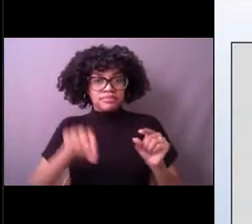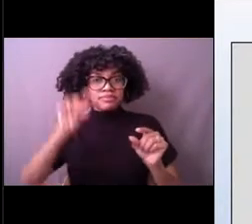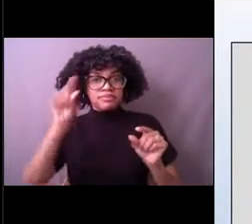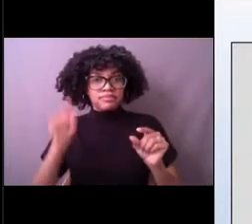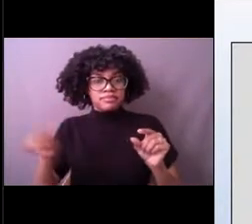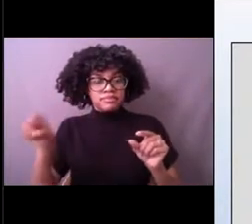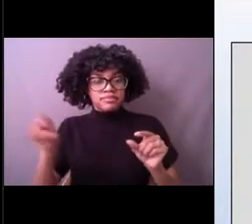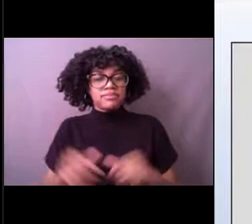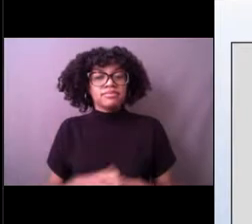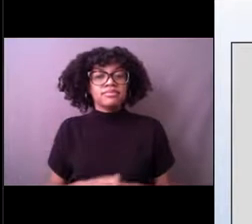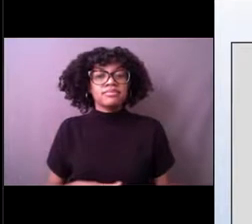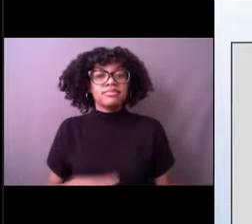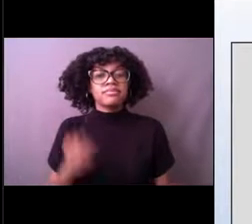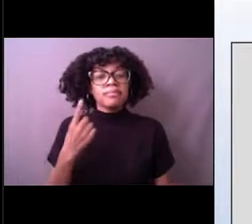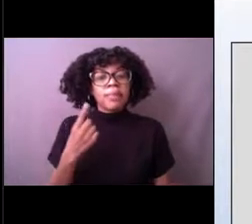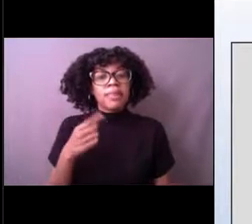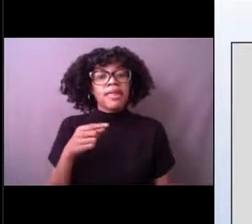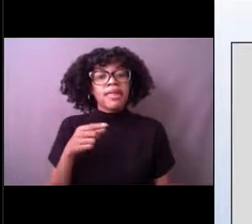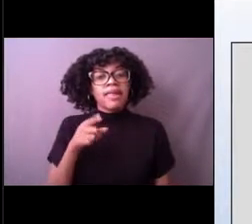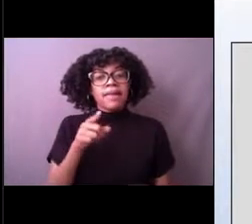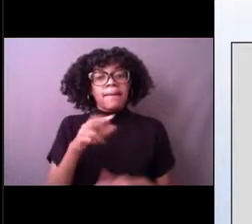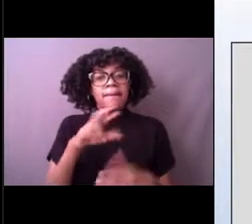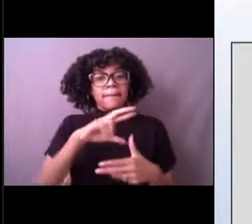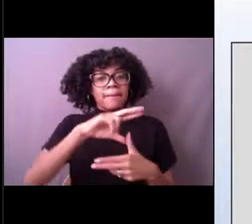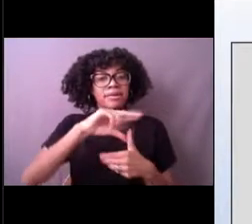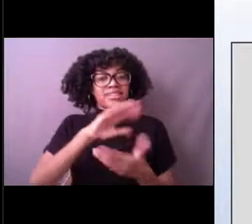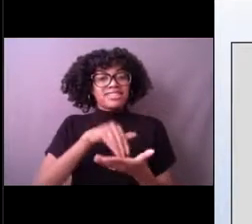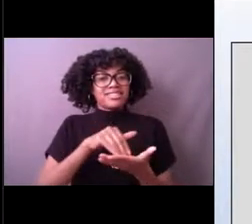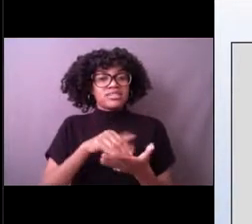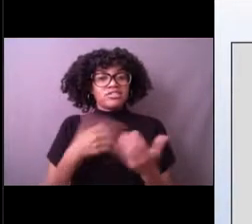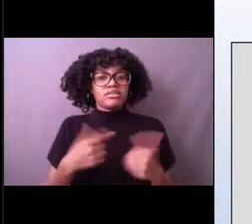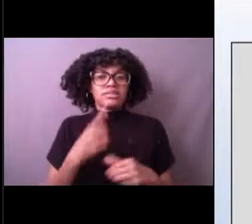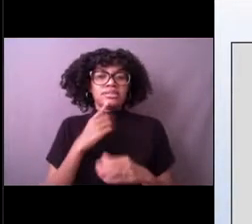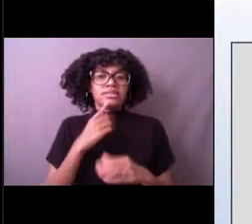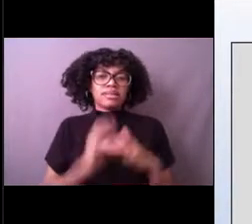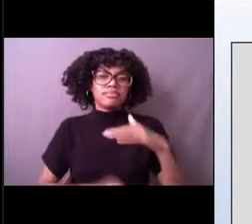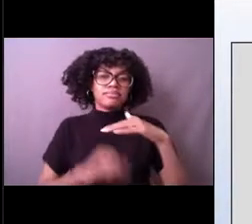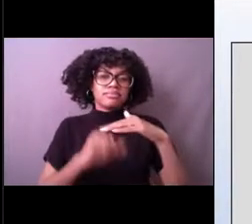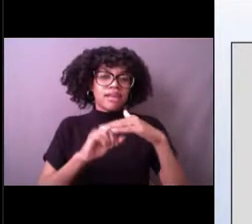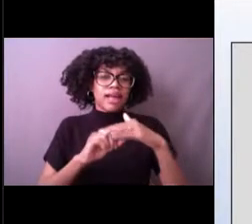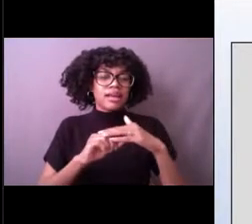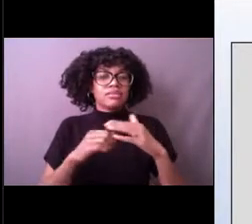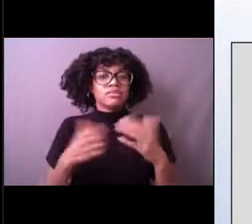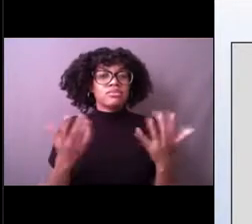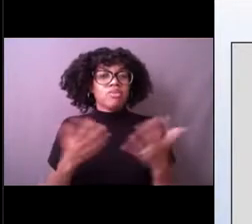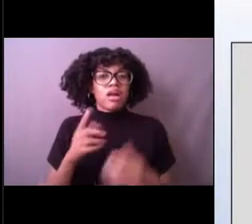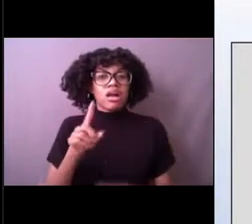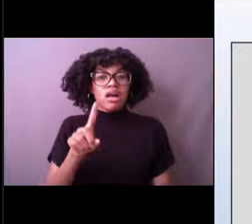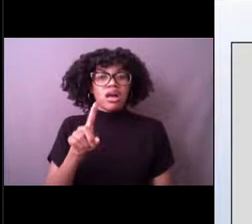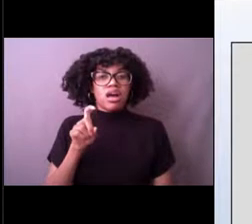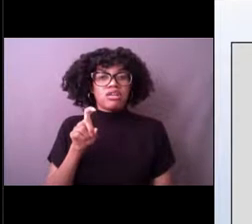that it was a maximum intensity of 100 knots, which was a category 3 storm. We did notice that the buoy